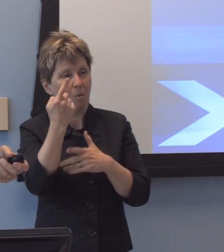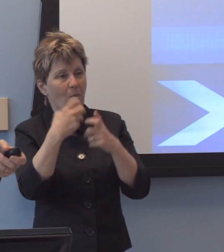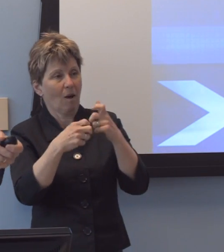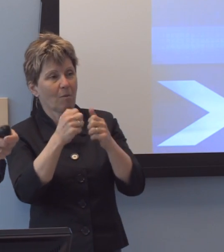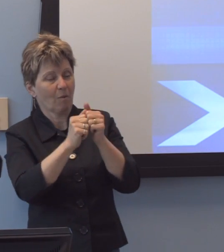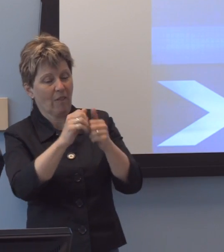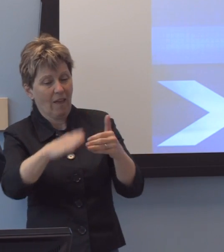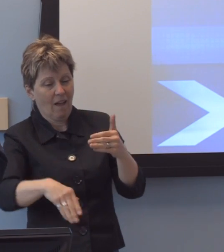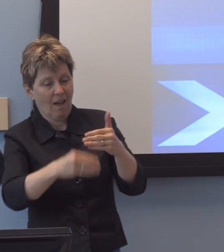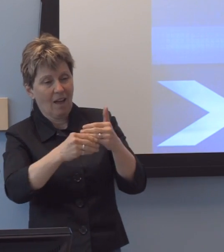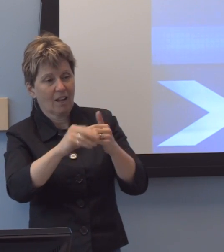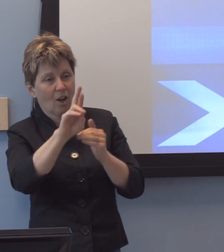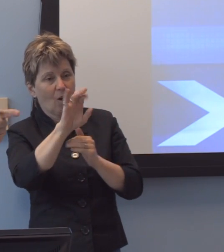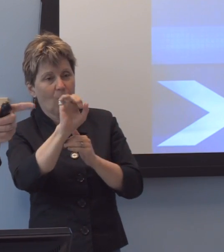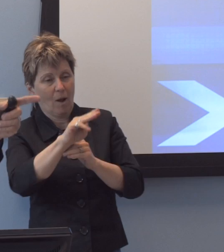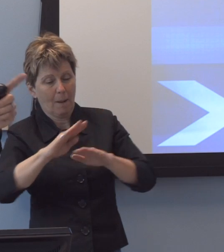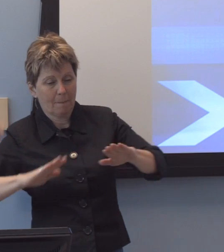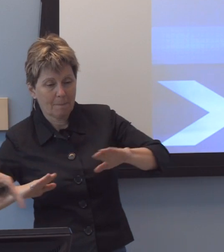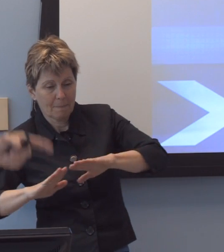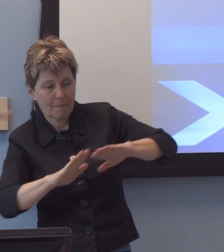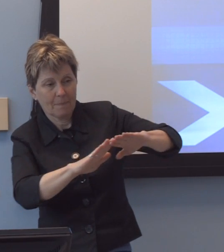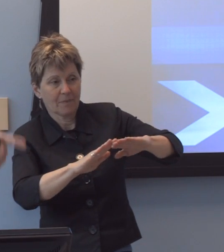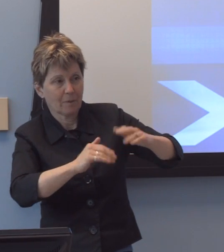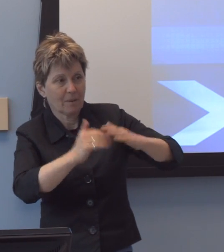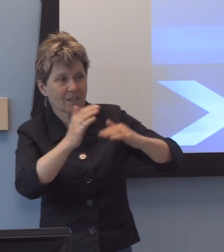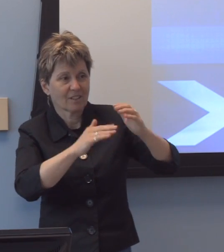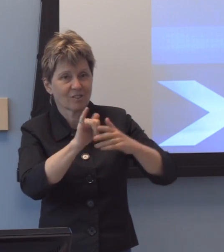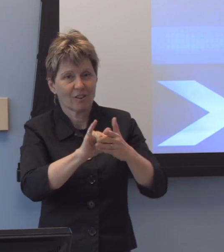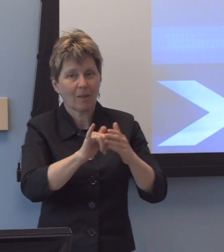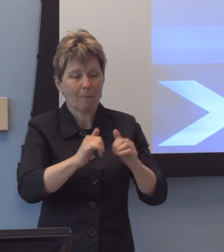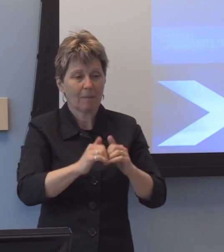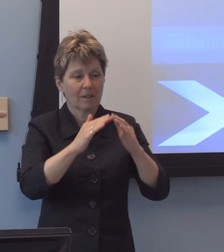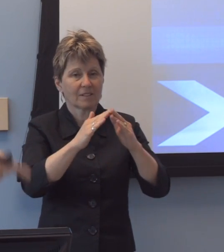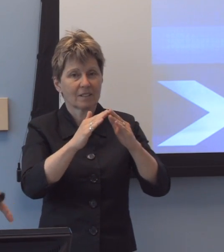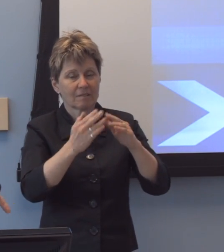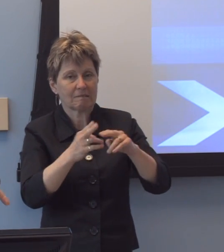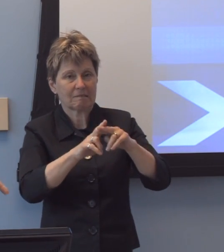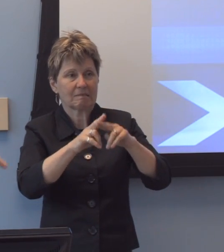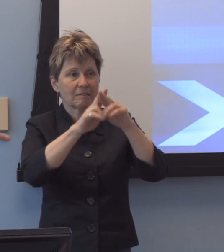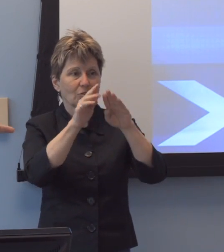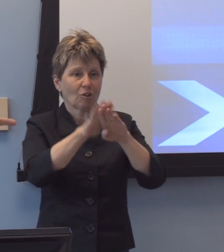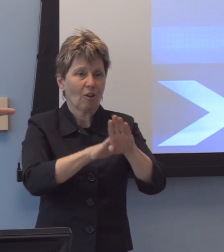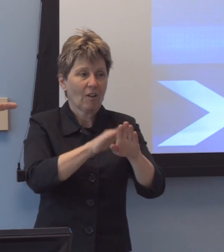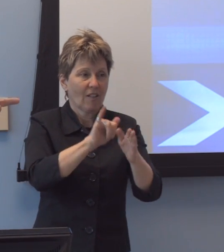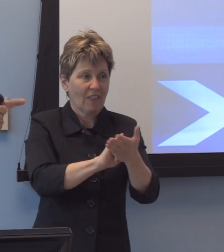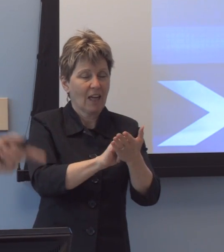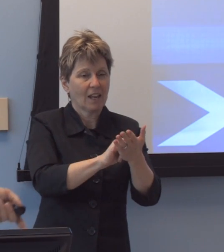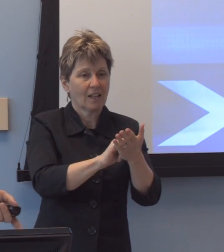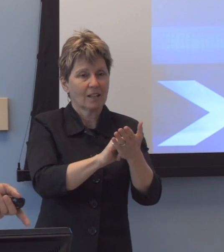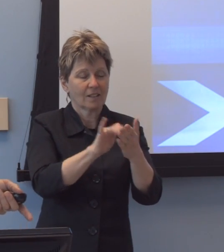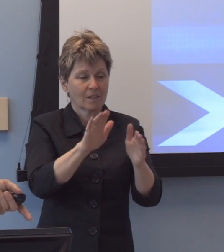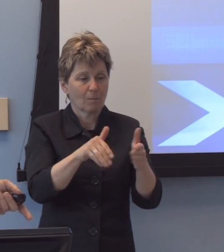is the buildings go up pretty slowly, so that ad hoc approach can work. But in this domain, ad hoc only gets you further behind;